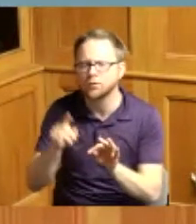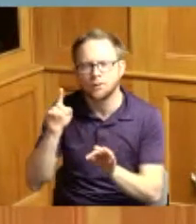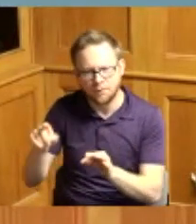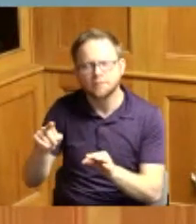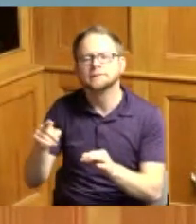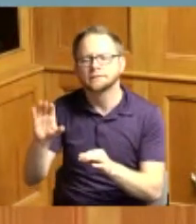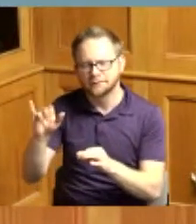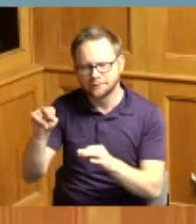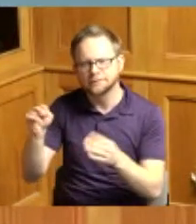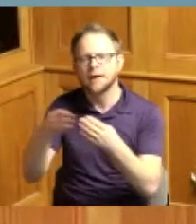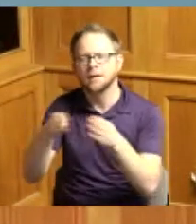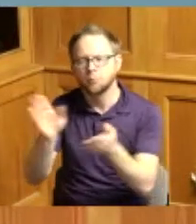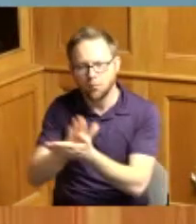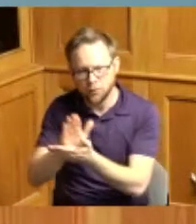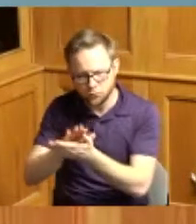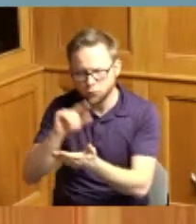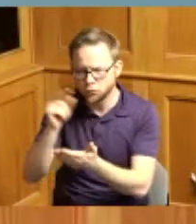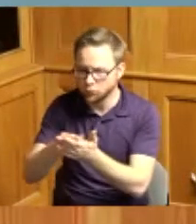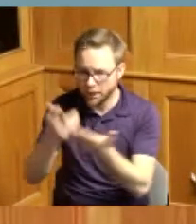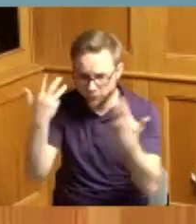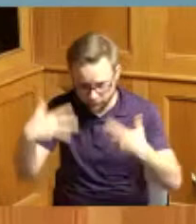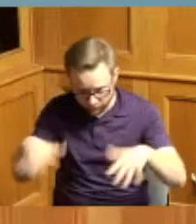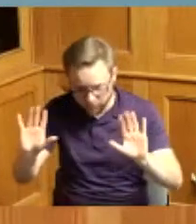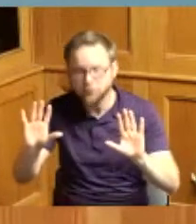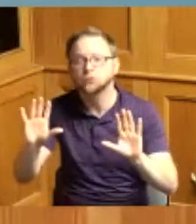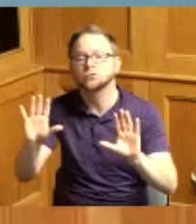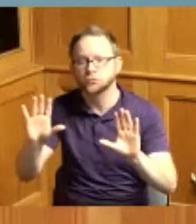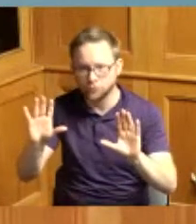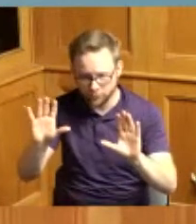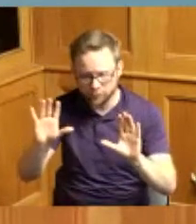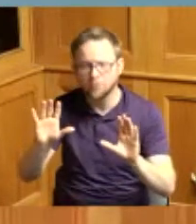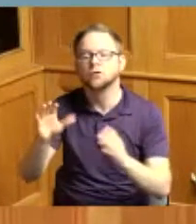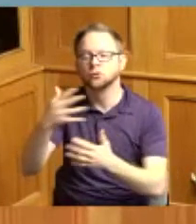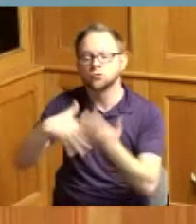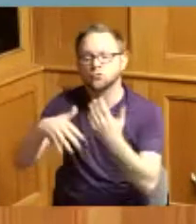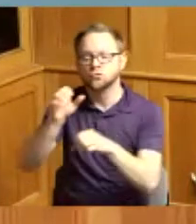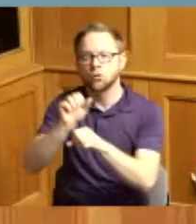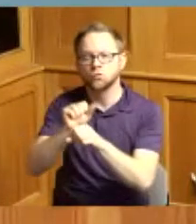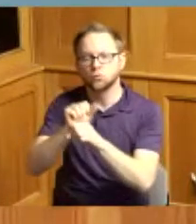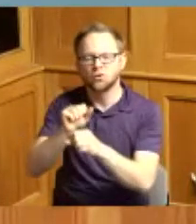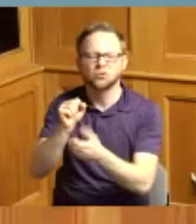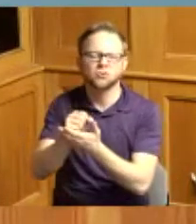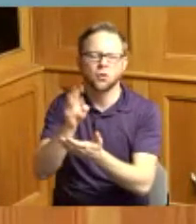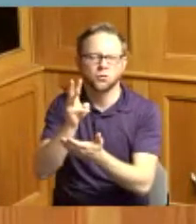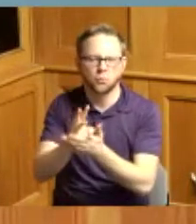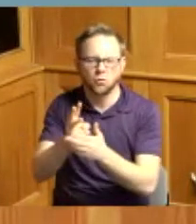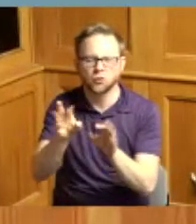Carolyn went on to receive her undergraduate degree in social work in 1975 and her graduate